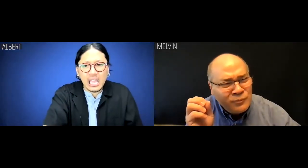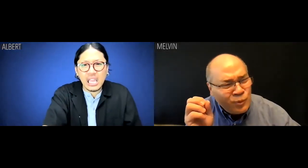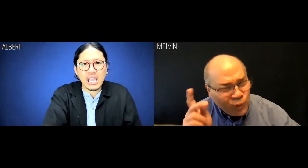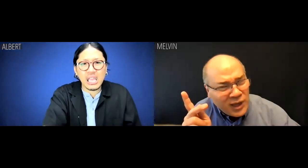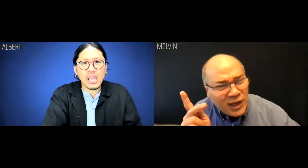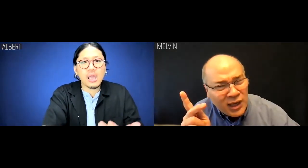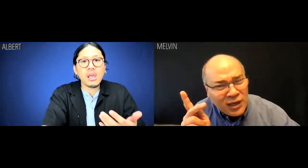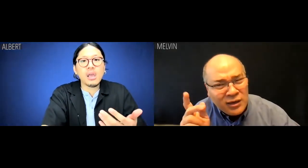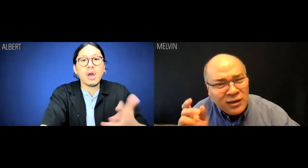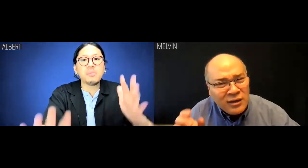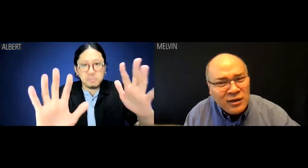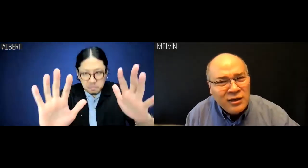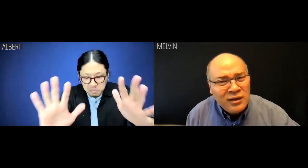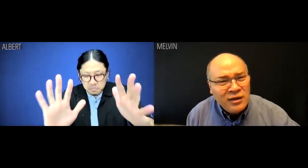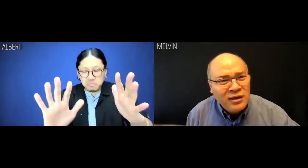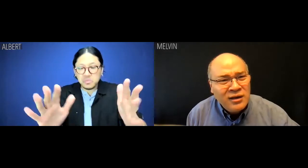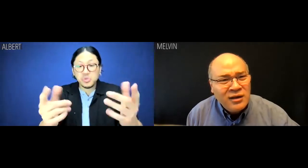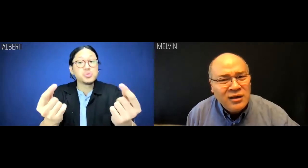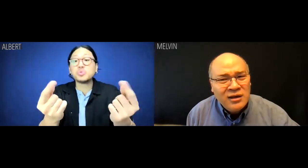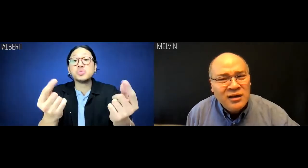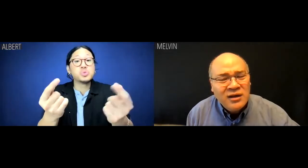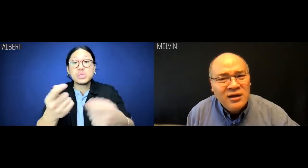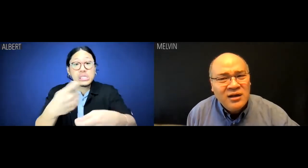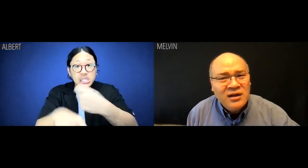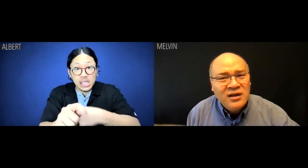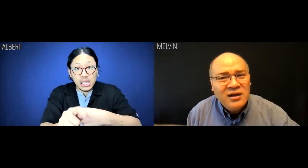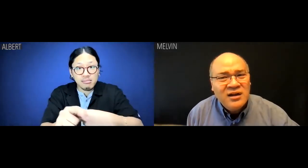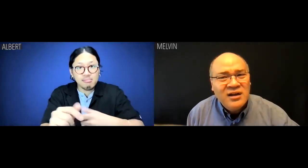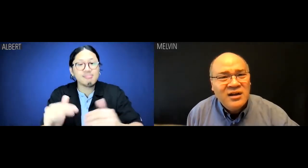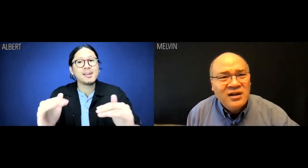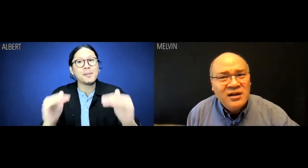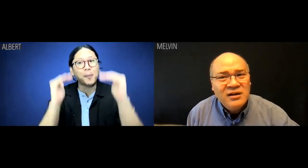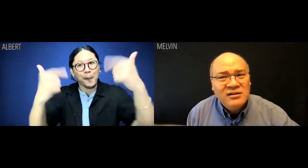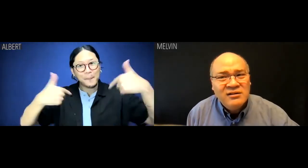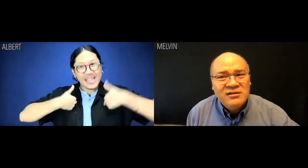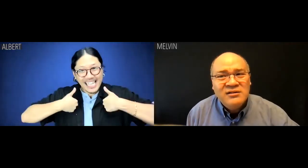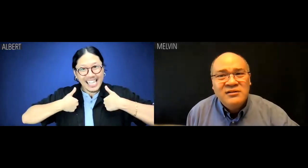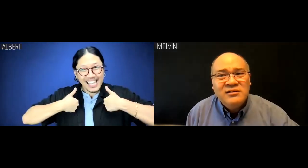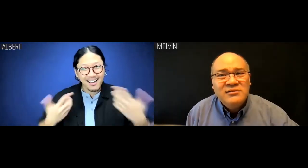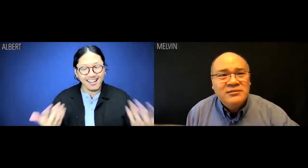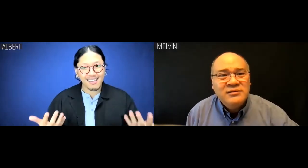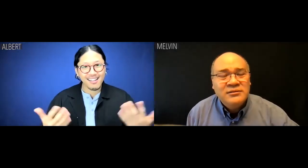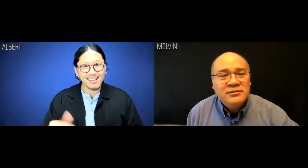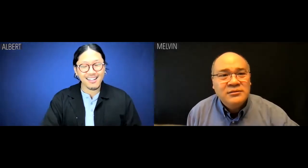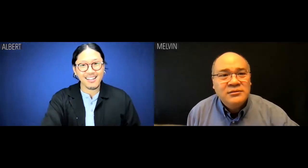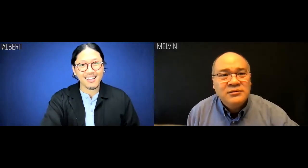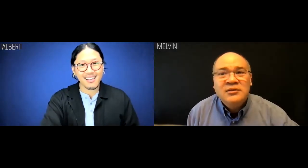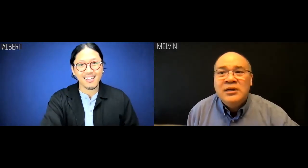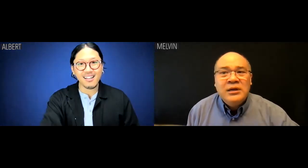Melvin: OK? Albert: Here's the thing you can do: promote me instead.